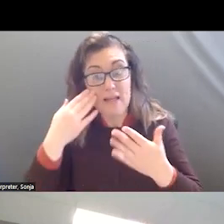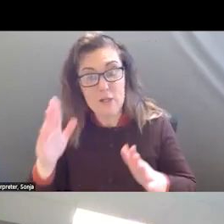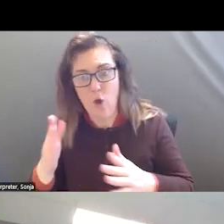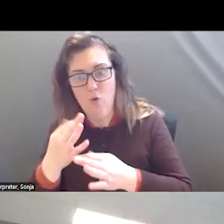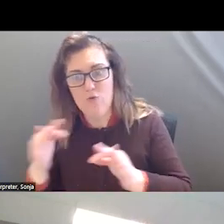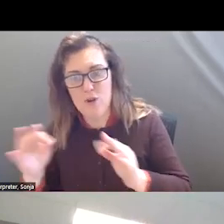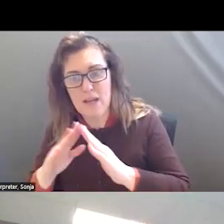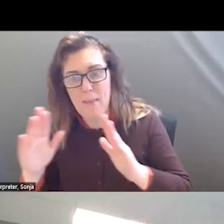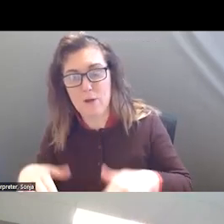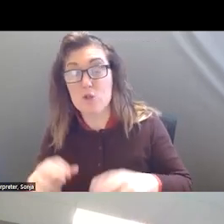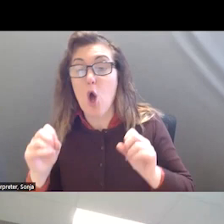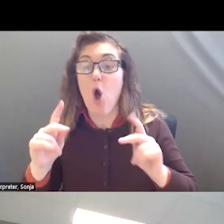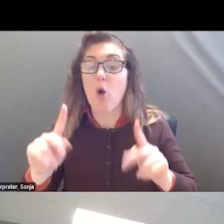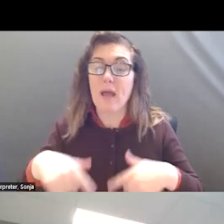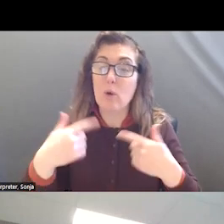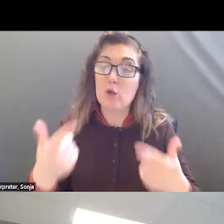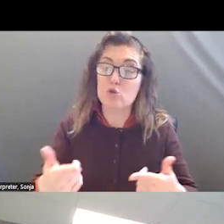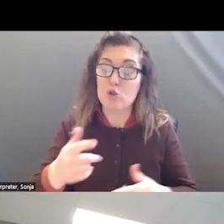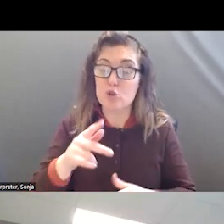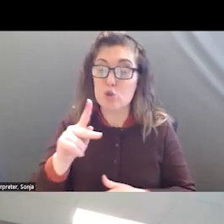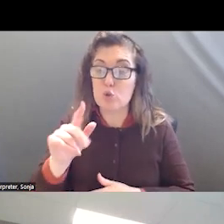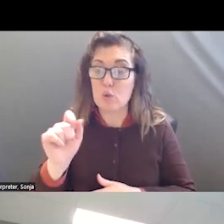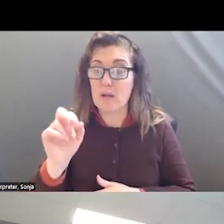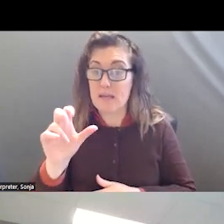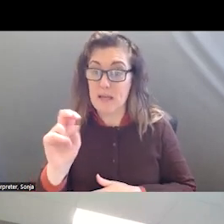GOING TO TURN NOW TO KAREN TO SHARE HER THOUGHTS AND FEEDBACK.